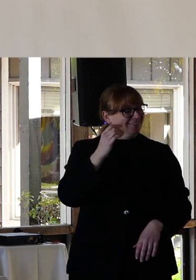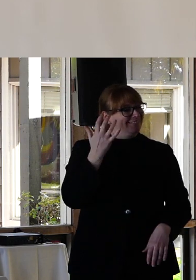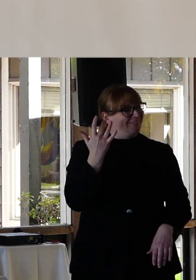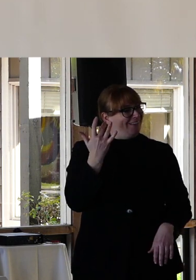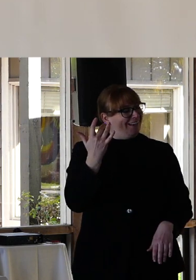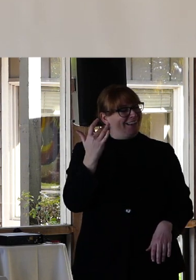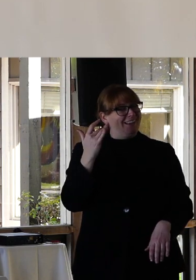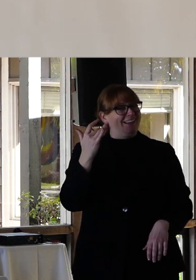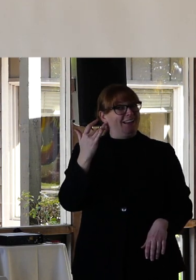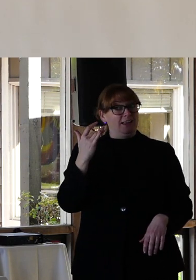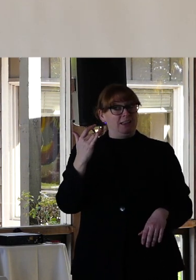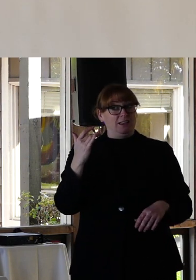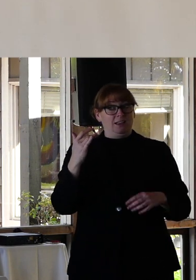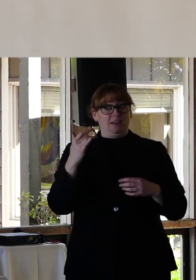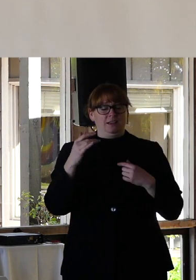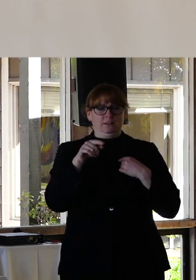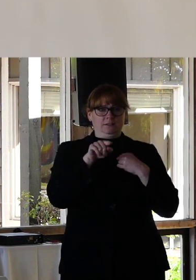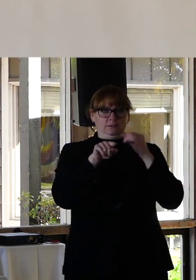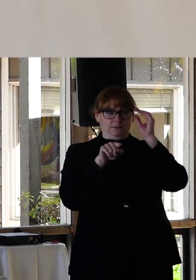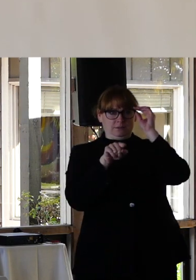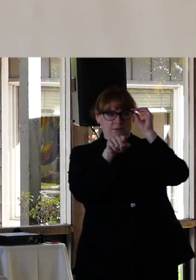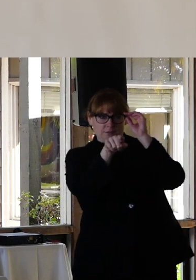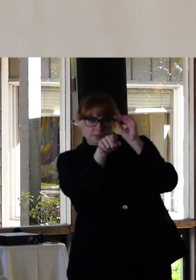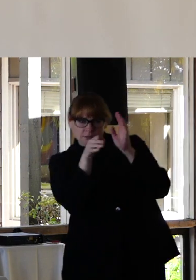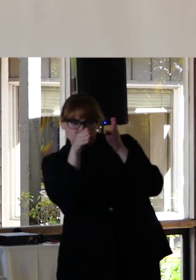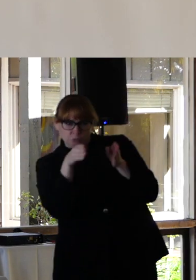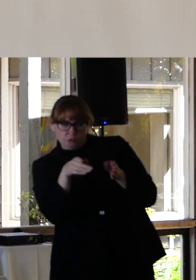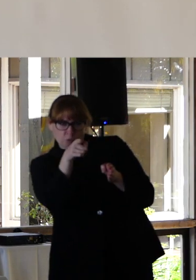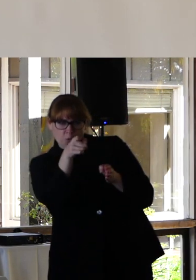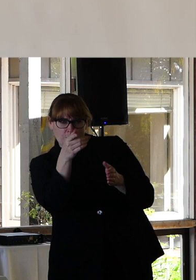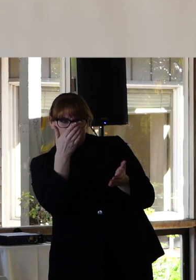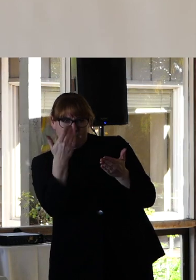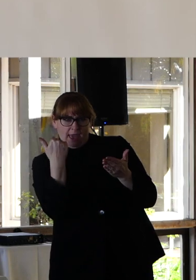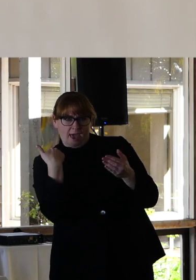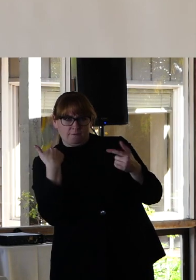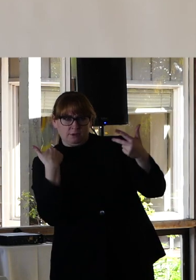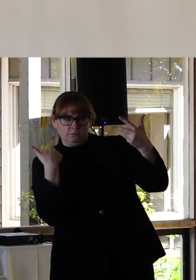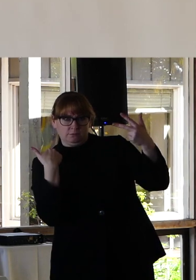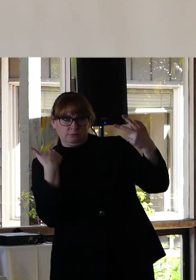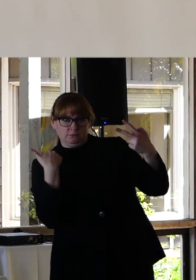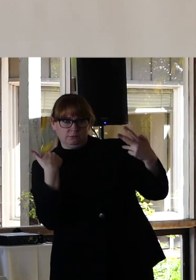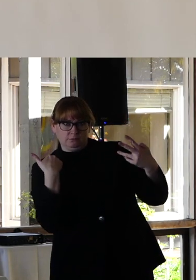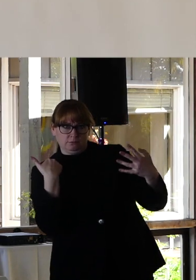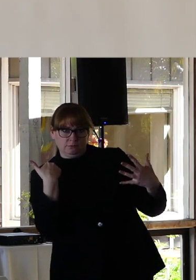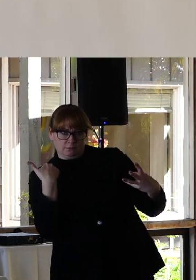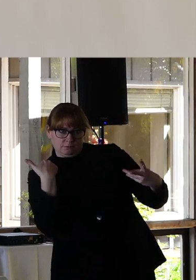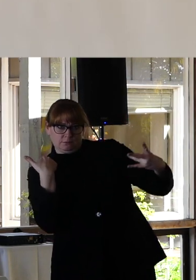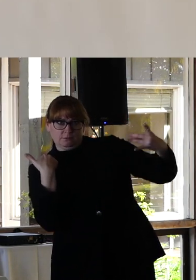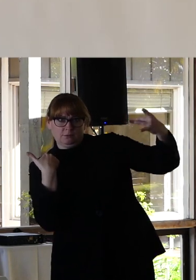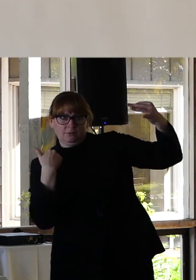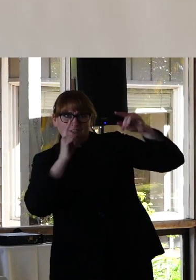Because the idea that you might belong to a wide host of communities that